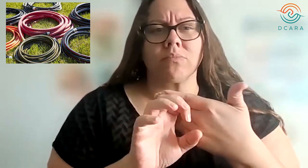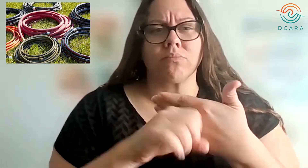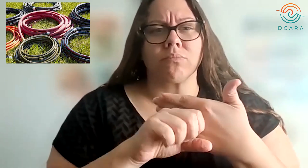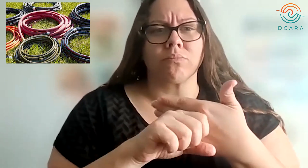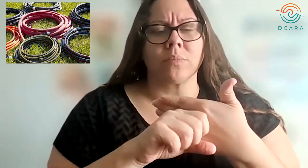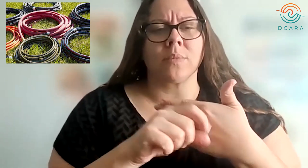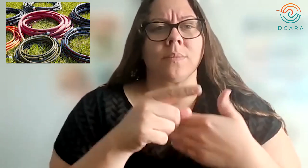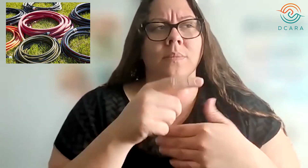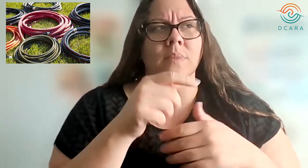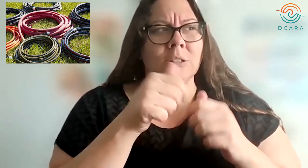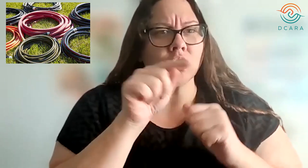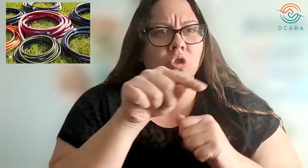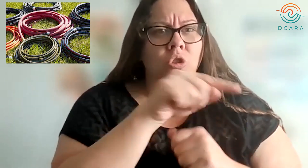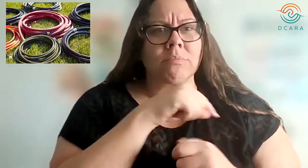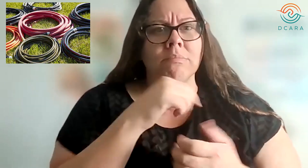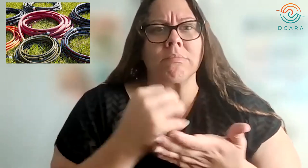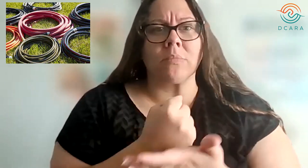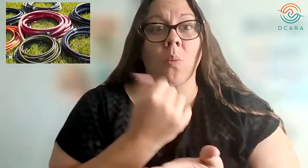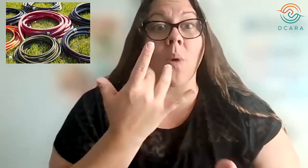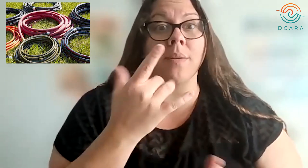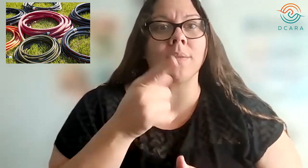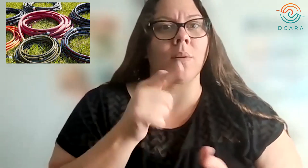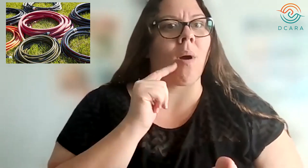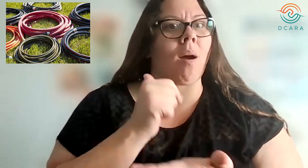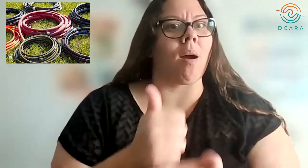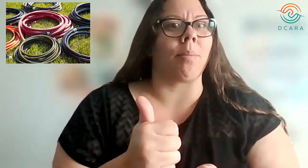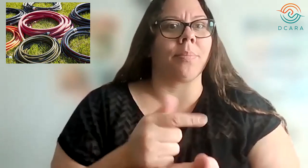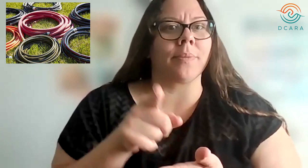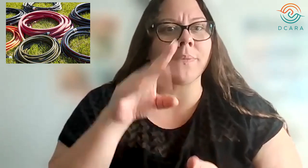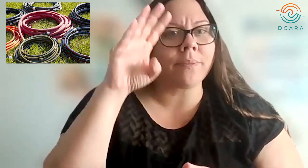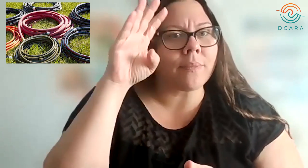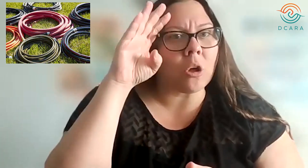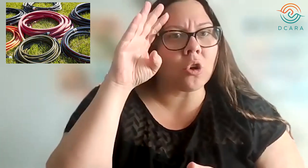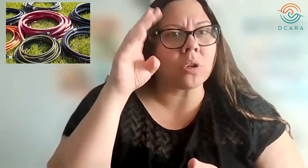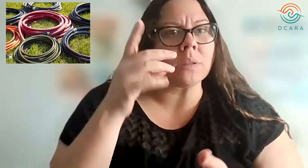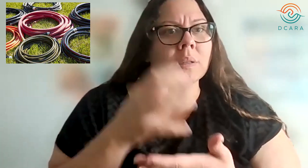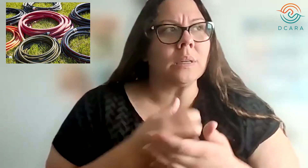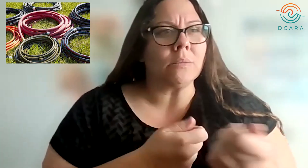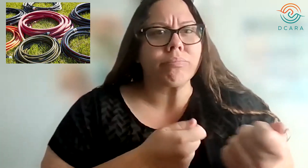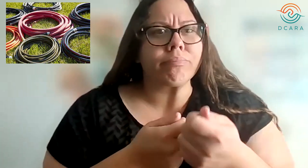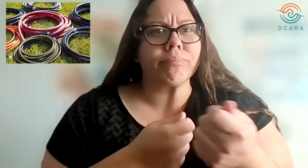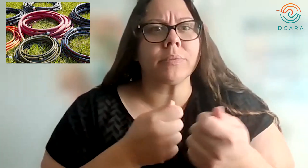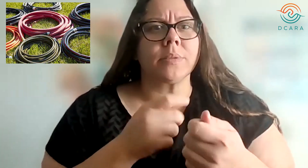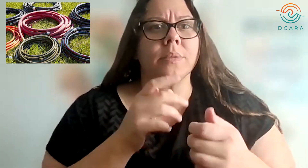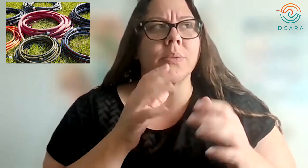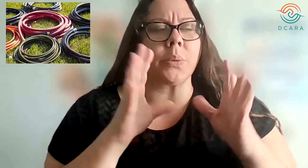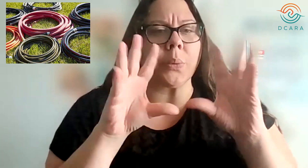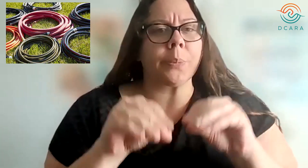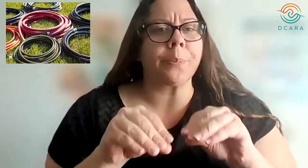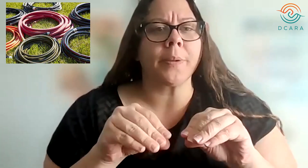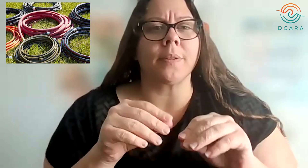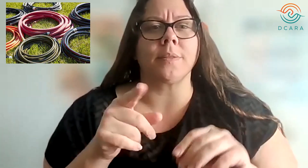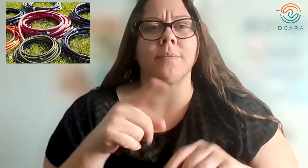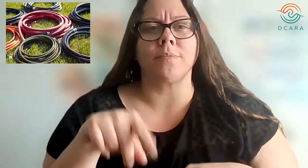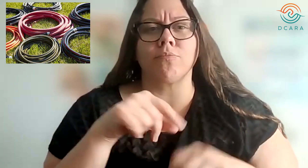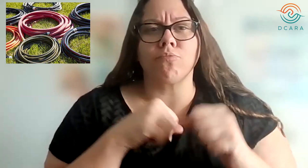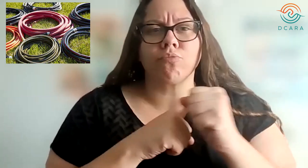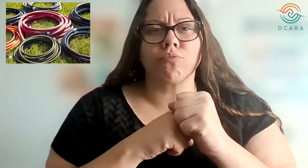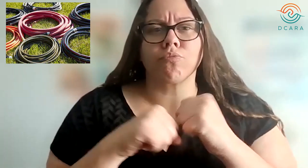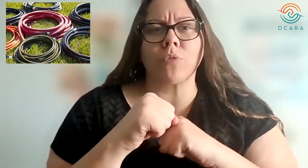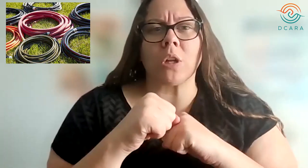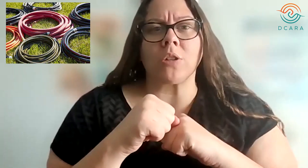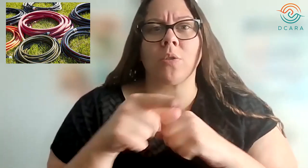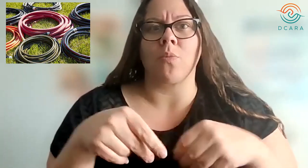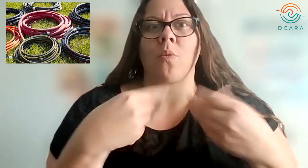house as well as any structures. Or have more than one garden hose